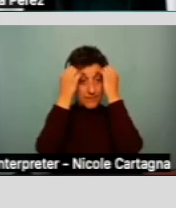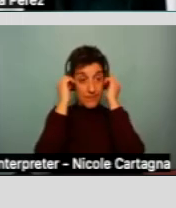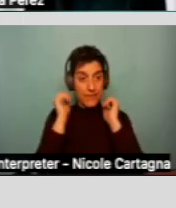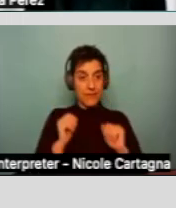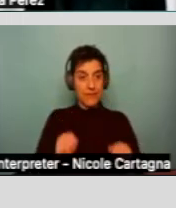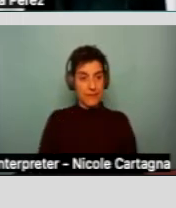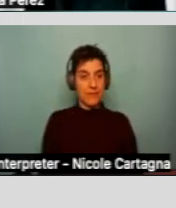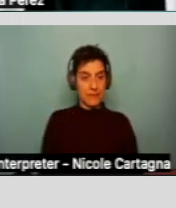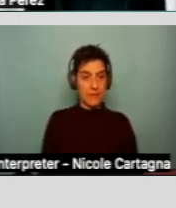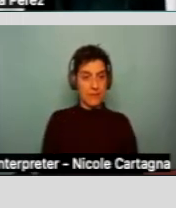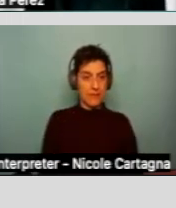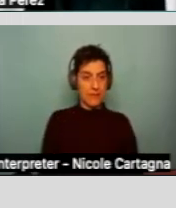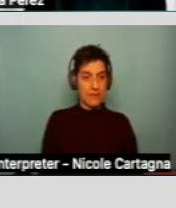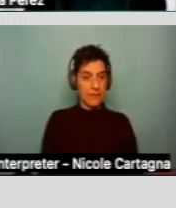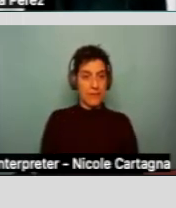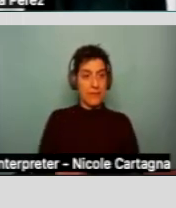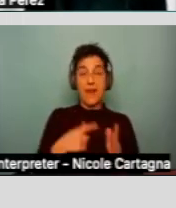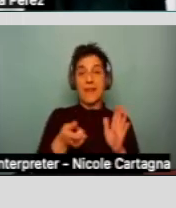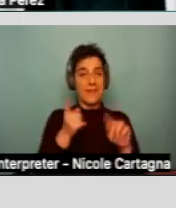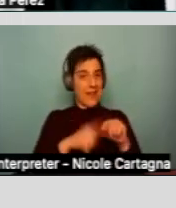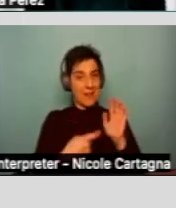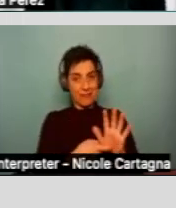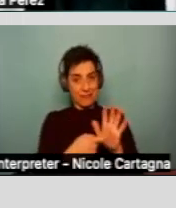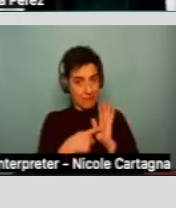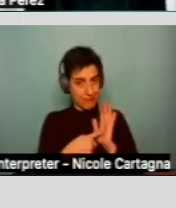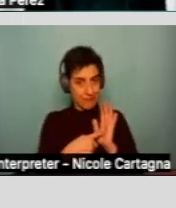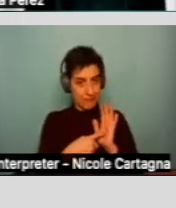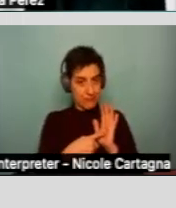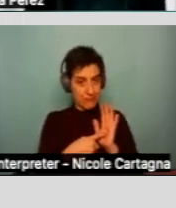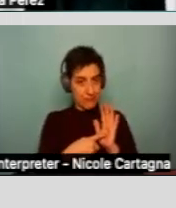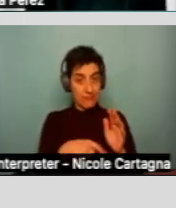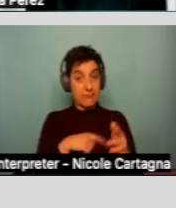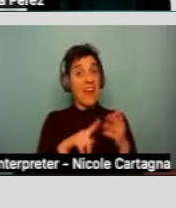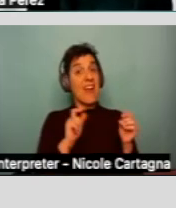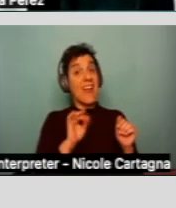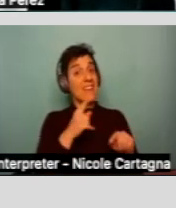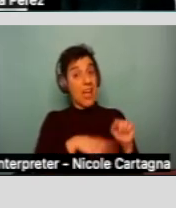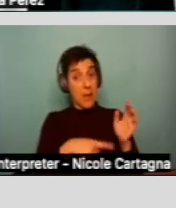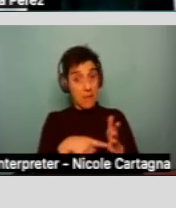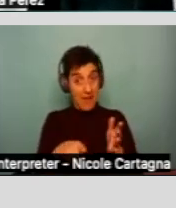And a regional center service cannot deny services if the family cannot pay for it.